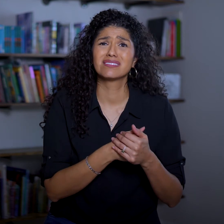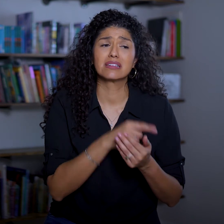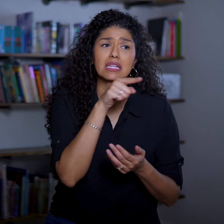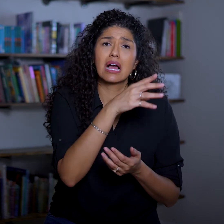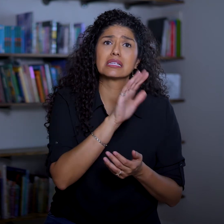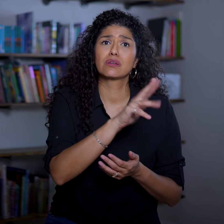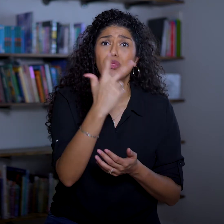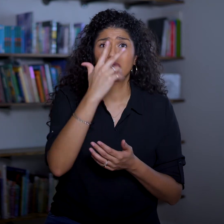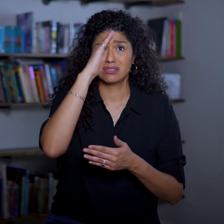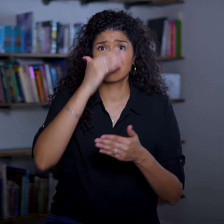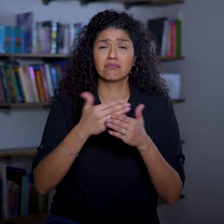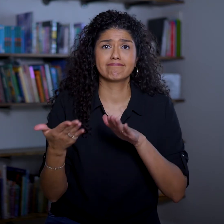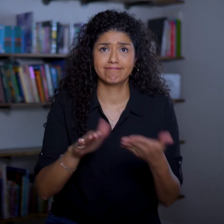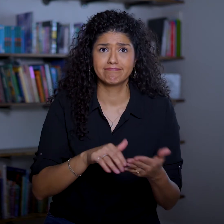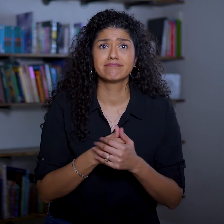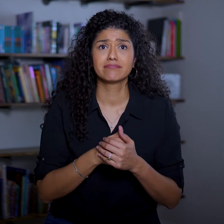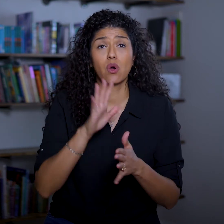and he and three of his sons die.